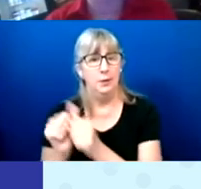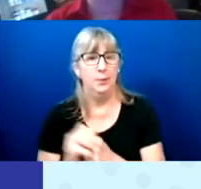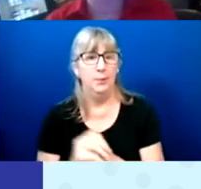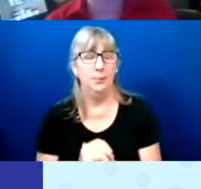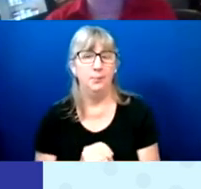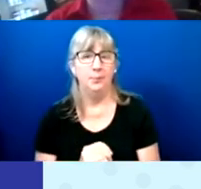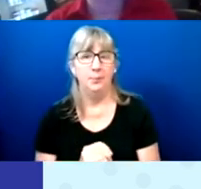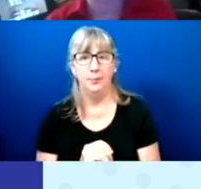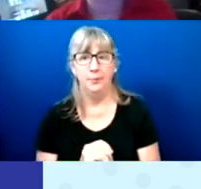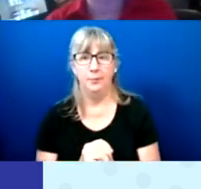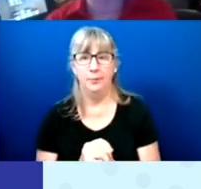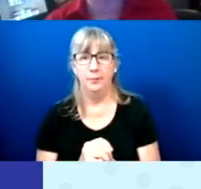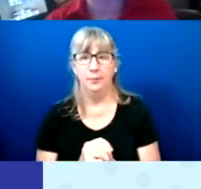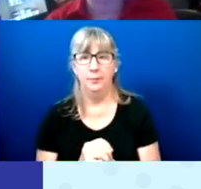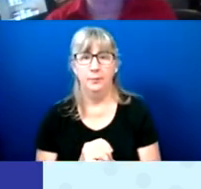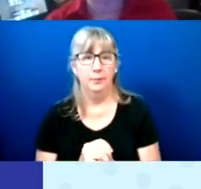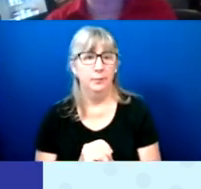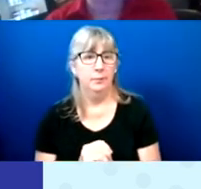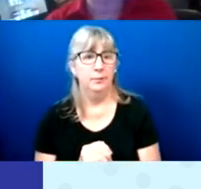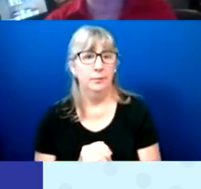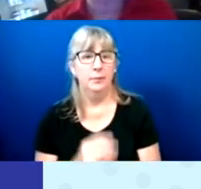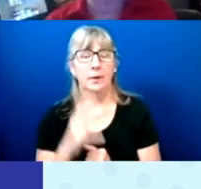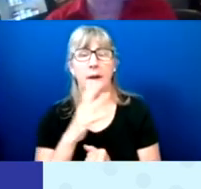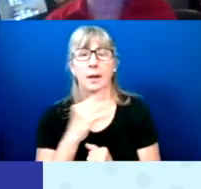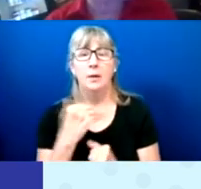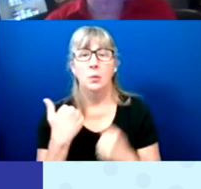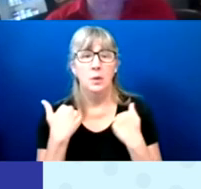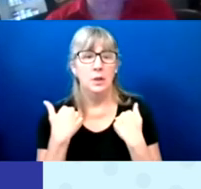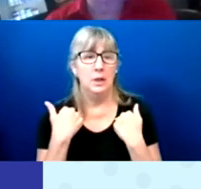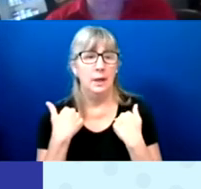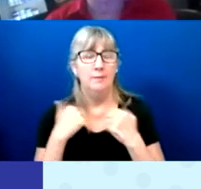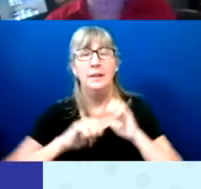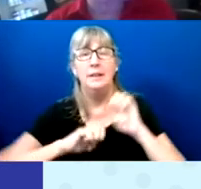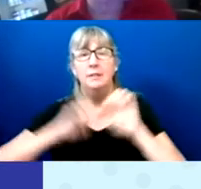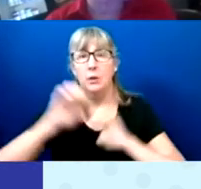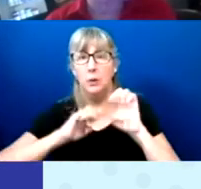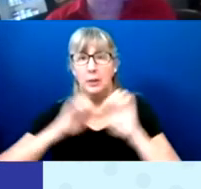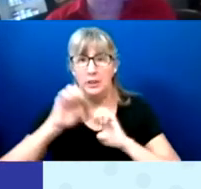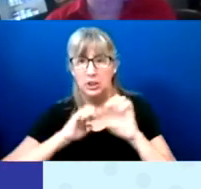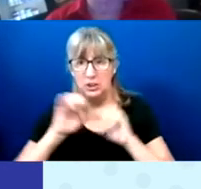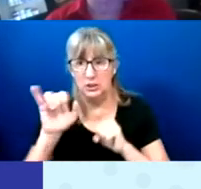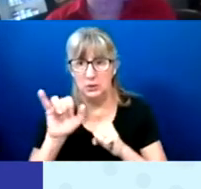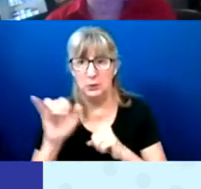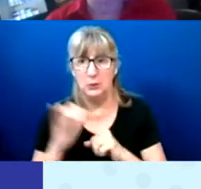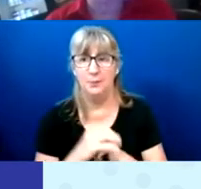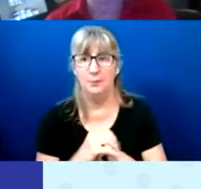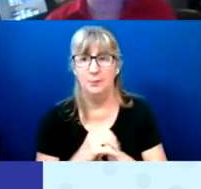We also have evaluations.